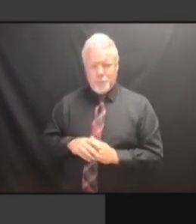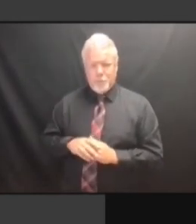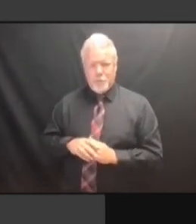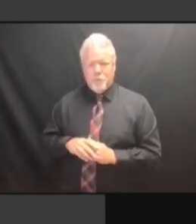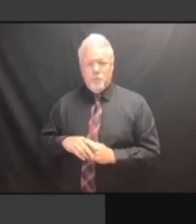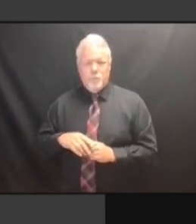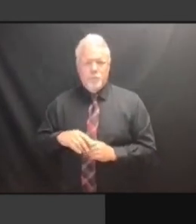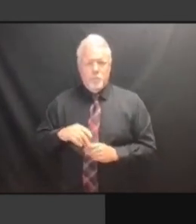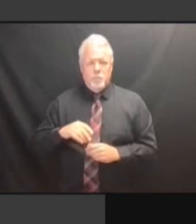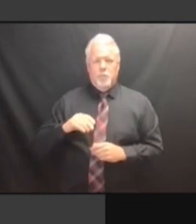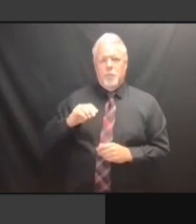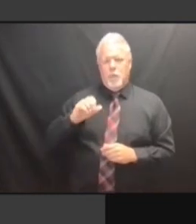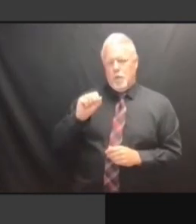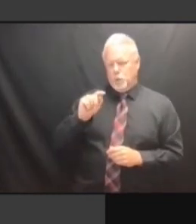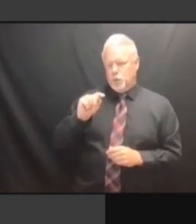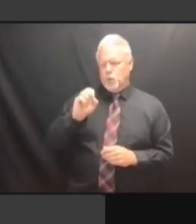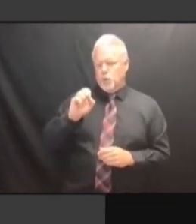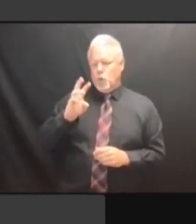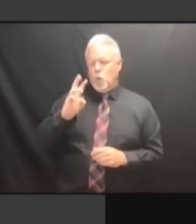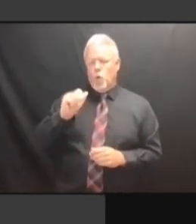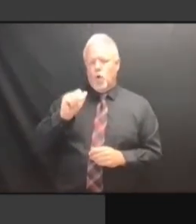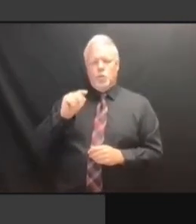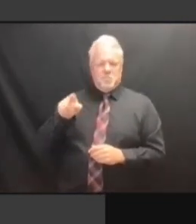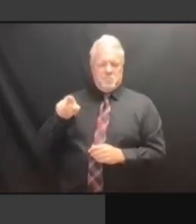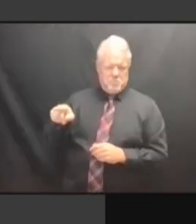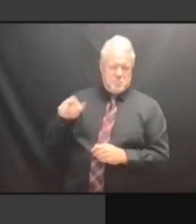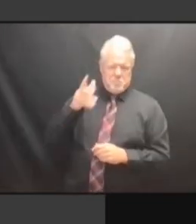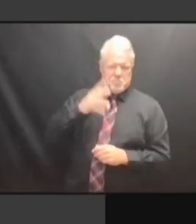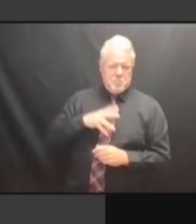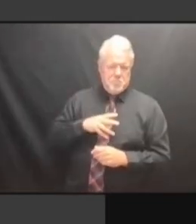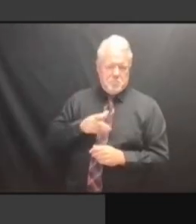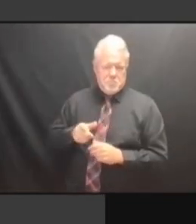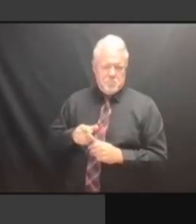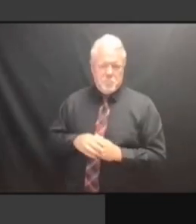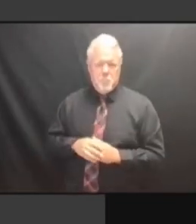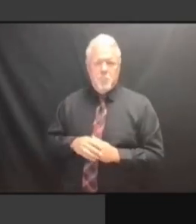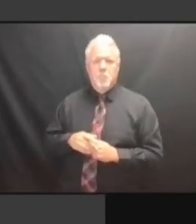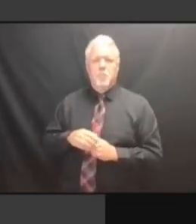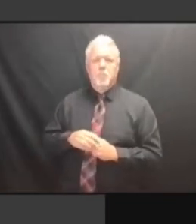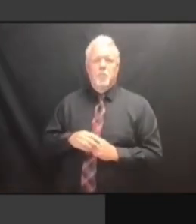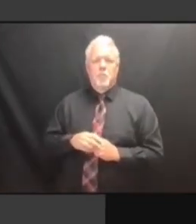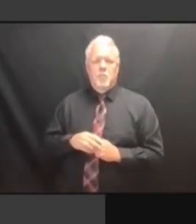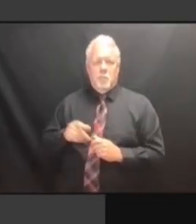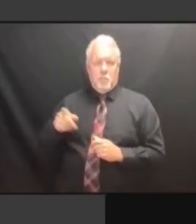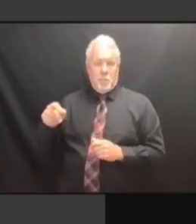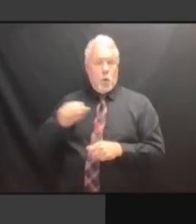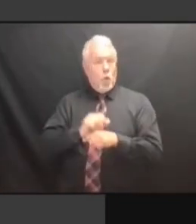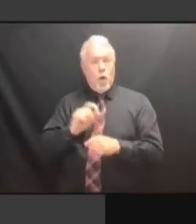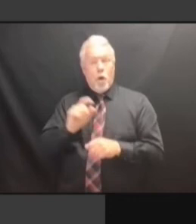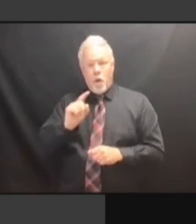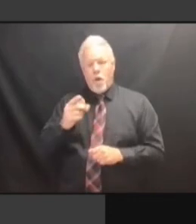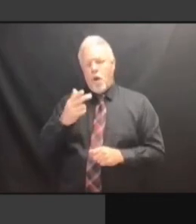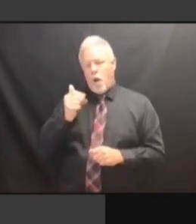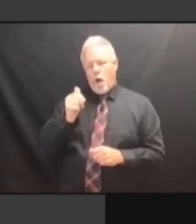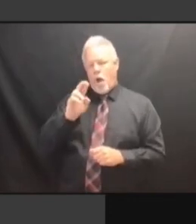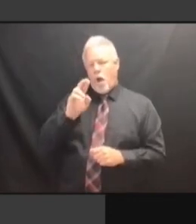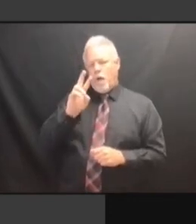ELECTION DATA ANALYSIS, CONTACTED ELECTION DATA ANALYSIS, CONTACTED US, ELECTION DATA ANALYSIS, CONTACTED US, TO ELECTION DATA ANALYSIS, CONTACTED US, TO INDICATE ELECTION DATA ANALYSIS, CONTACTED US, TO INDICATE THAT CONTACTED US, TO INDICATE THAT CONTACTED US, TO INDICATE THAT THERE CONTACTED US, TO INDICATE THAT THERE MUST CONTACTED US, TO INDICATE THAT THERE MUST BE CONTACTED US, TO INDICATE THAT THERE MUST BE A CONTACTED US, TO INDICATE THAT THERE MUST BE A MISTAKE CONTACTED US, TO INDICATE THAT THERE MUST BE A MISTAKE IN CONTACTED US, TO INDICATE THAT THERE MUST BE A MISTAKE IN THE THERE MUST BE A MISTAKE IN THE THERE MUST BE A MISTAKE IN THE NEW